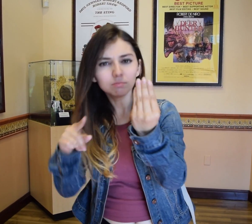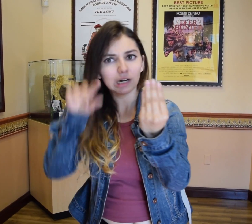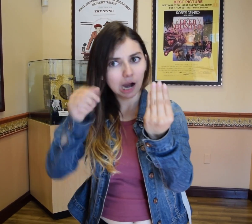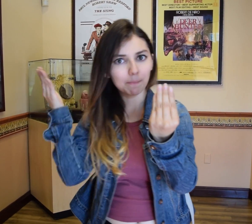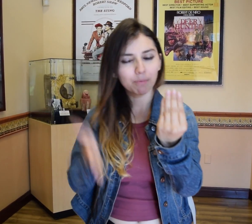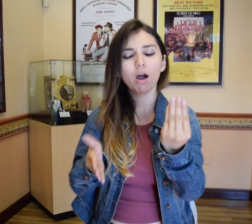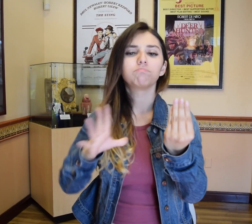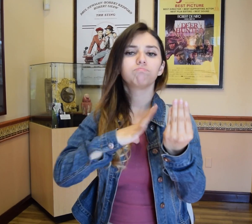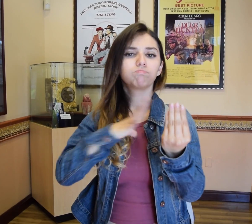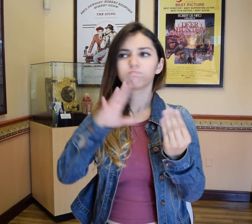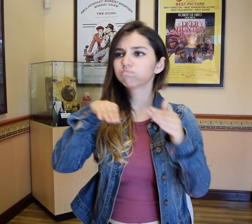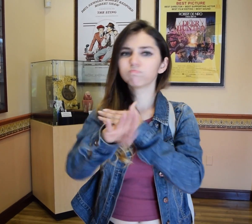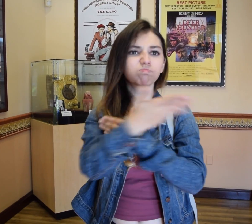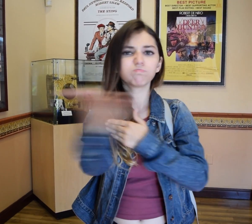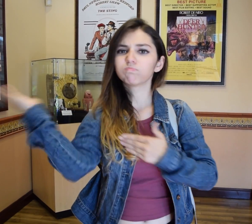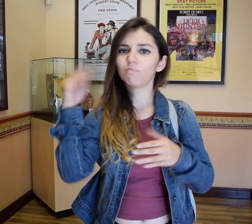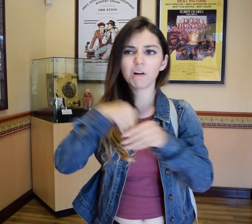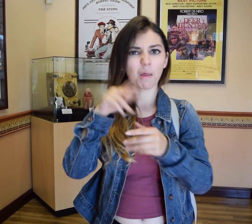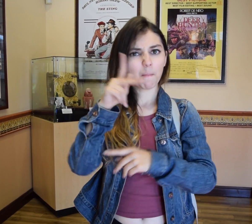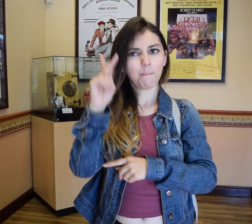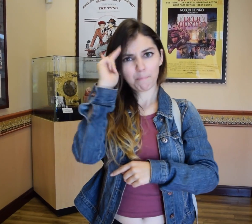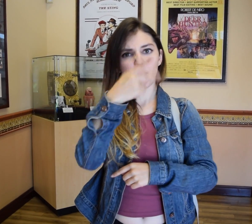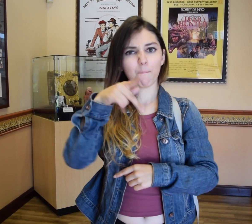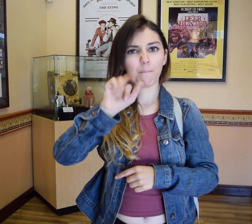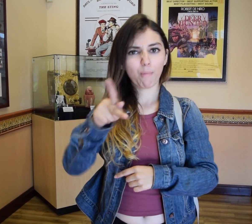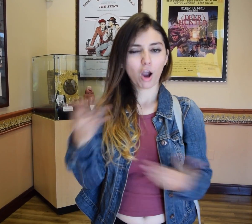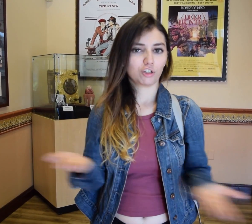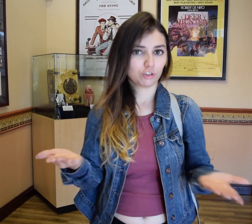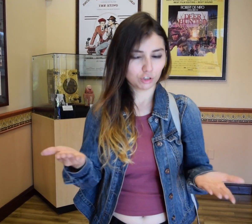Show the license for service animals and then you can enter the park